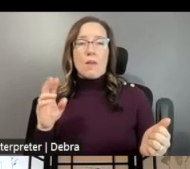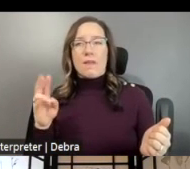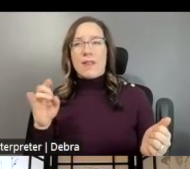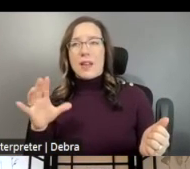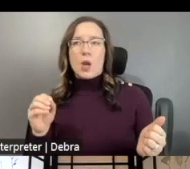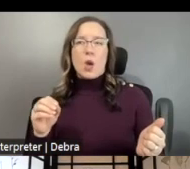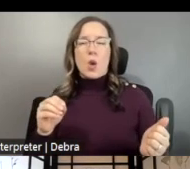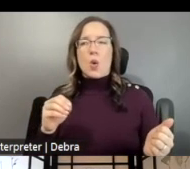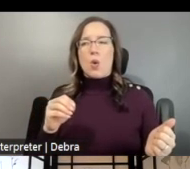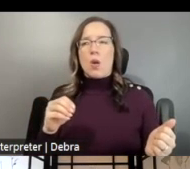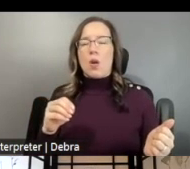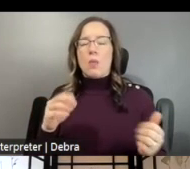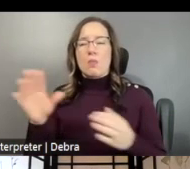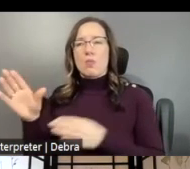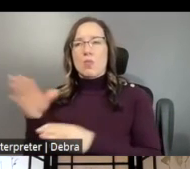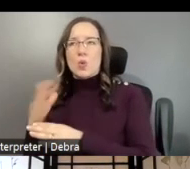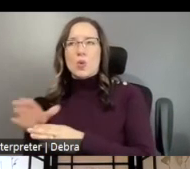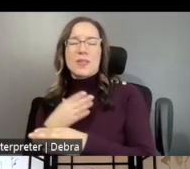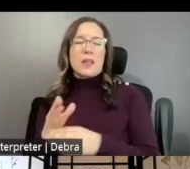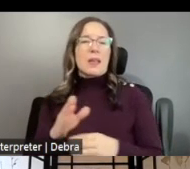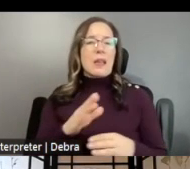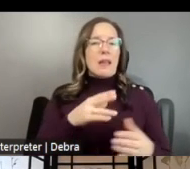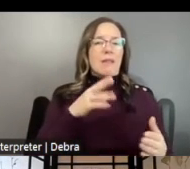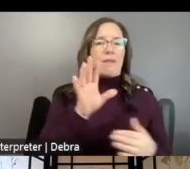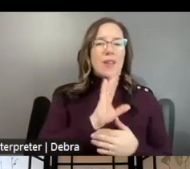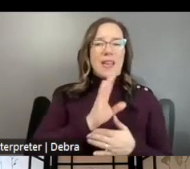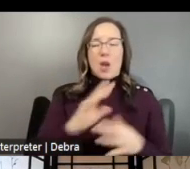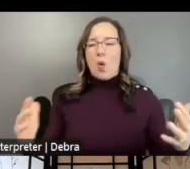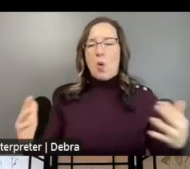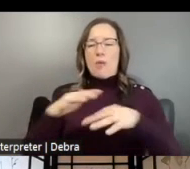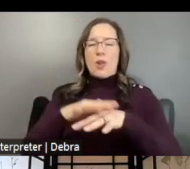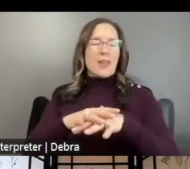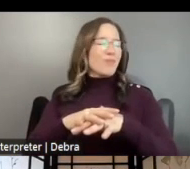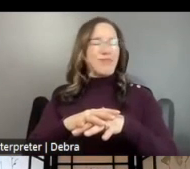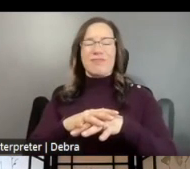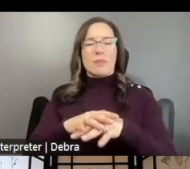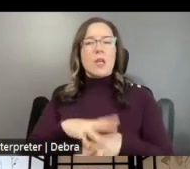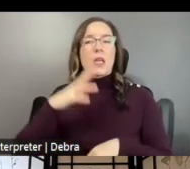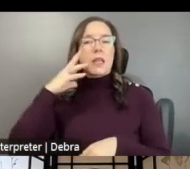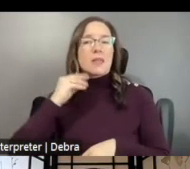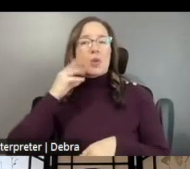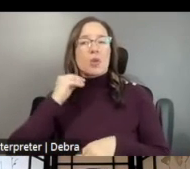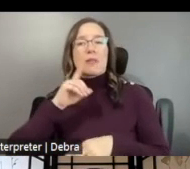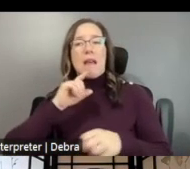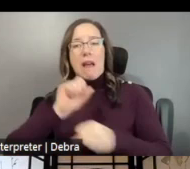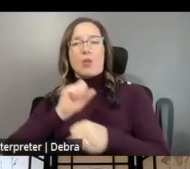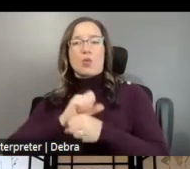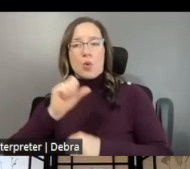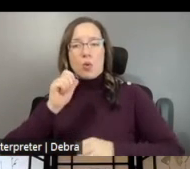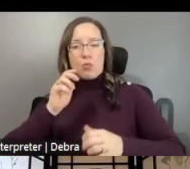MUSIC OVERLAID THE VIDEO CLIPS. LET THE PANELIST EXPERIENCE THE PERFORMANCE OR ENGAGEMENT ACTIVITY